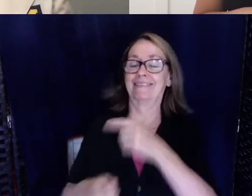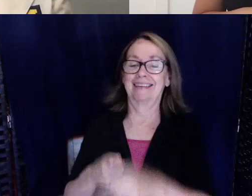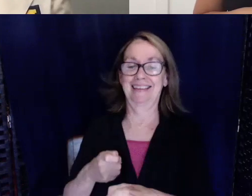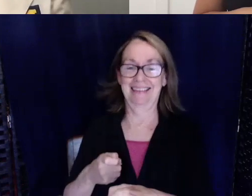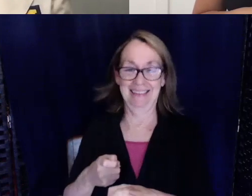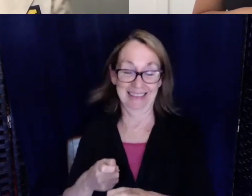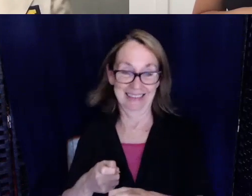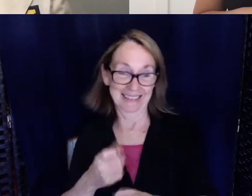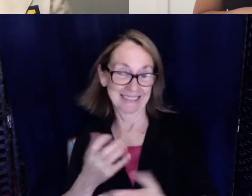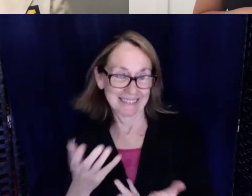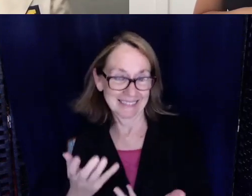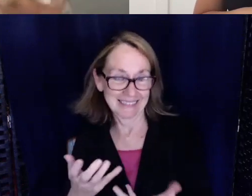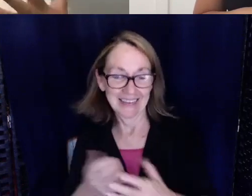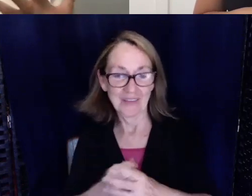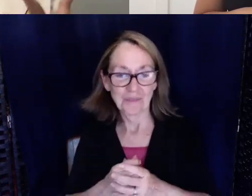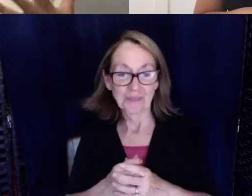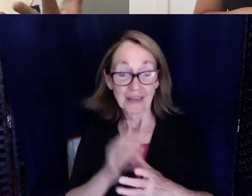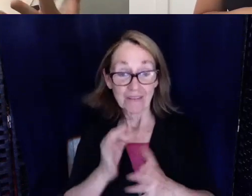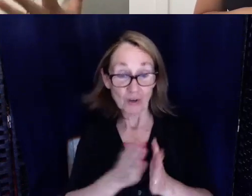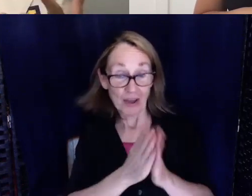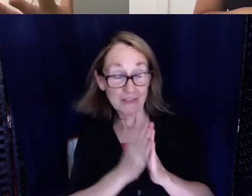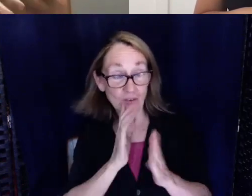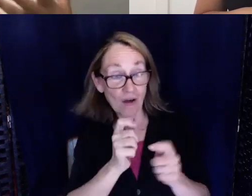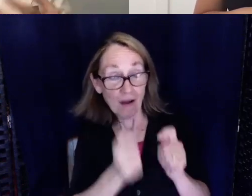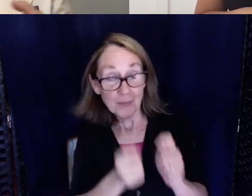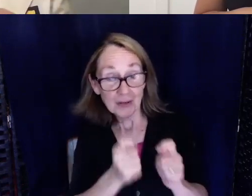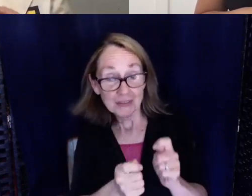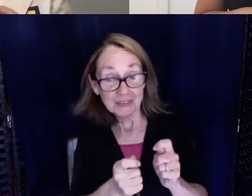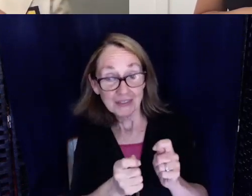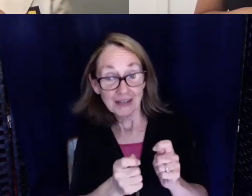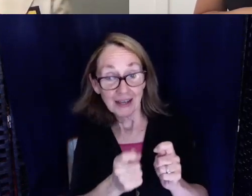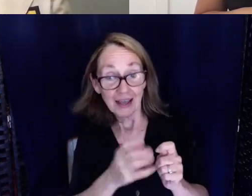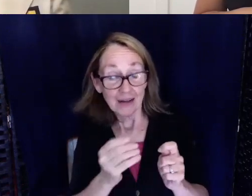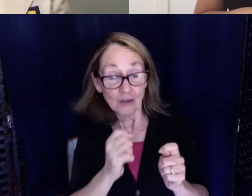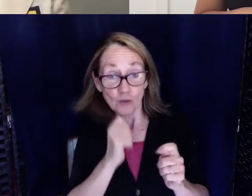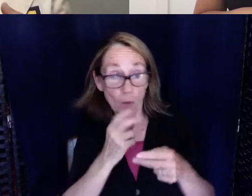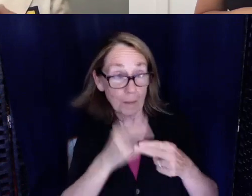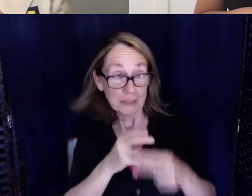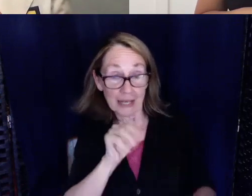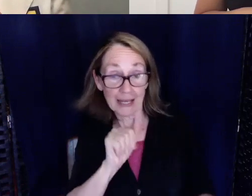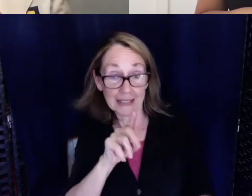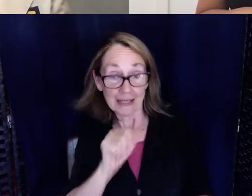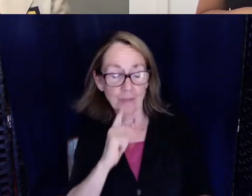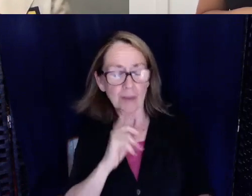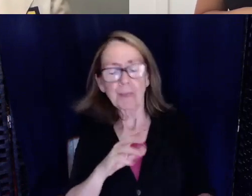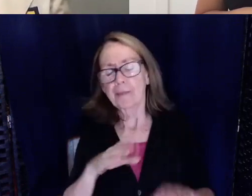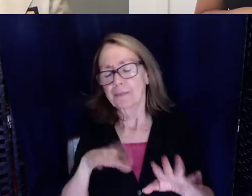Like if you're asking for an accommodation or whatever if you don't mention the ADA, they're like yeah yeah whatever.